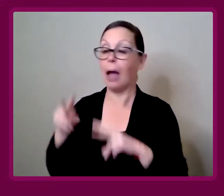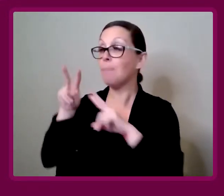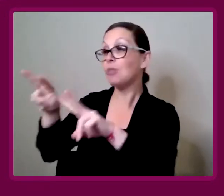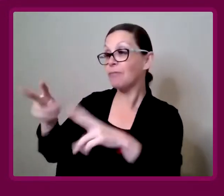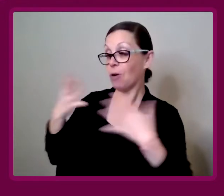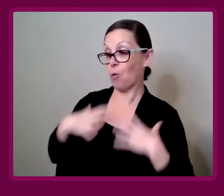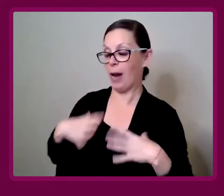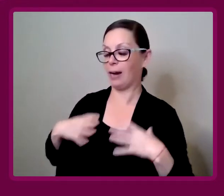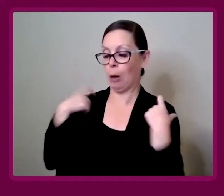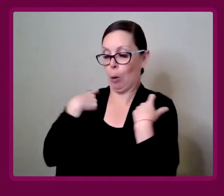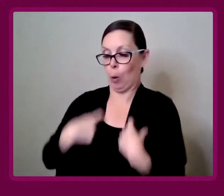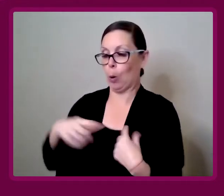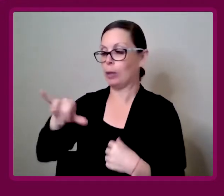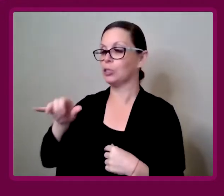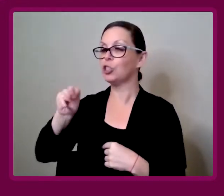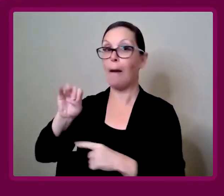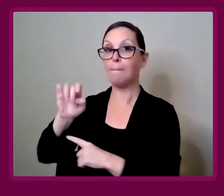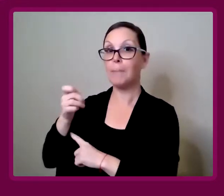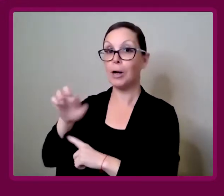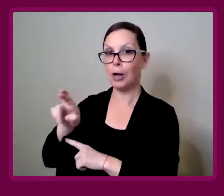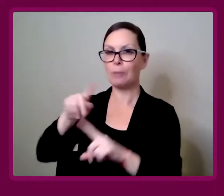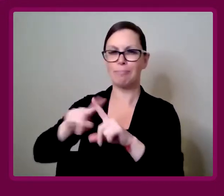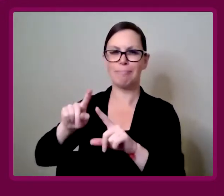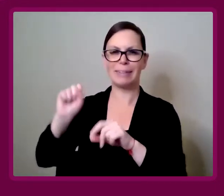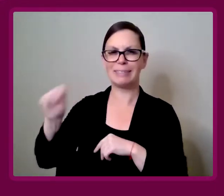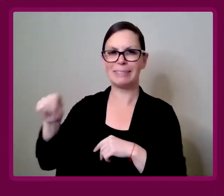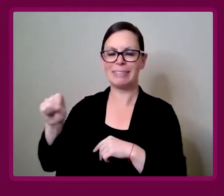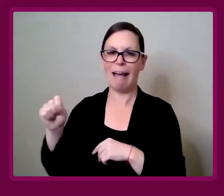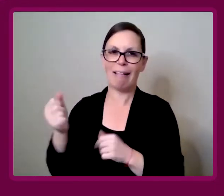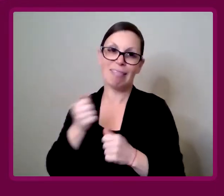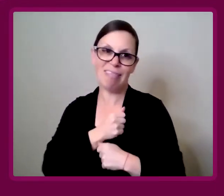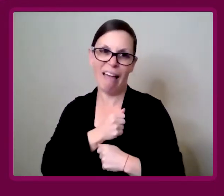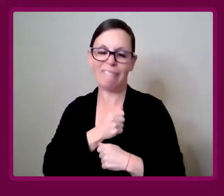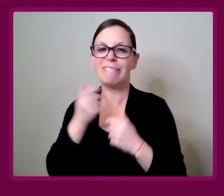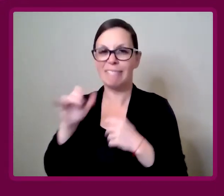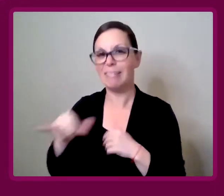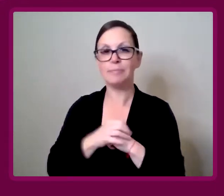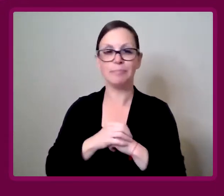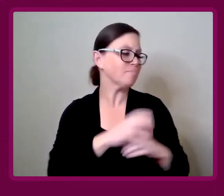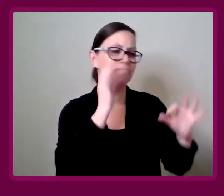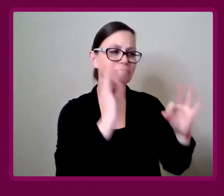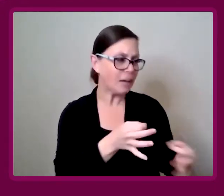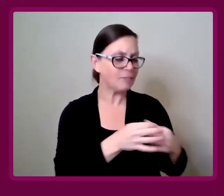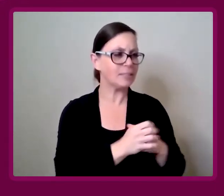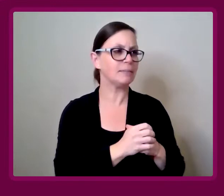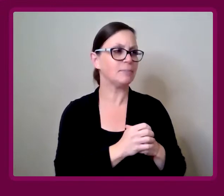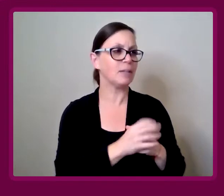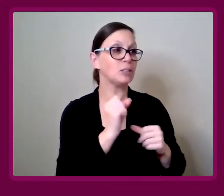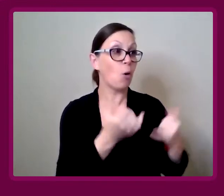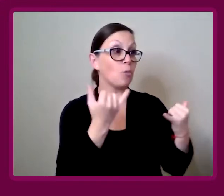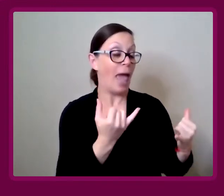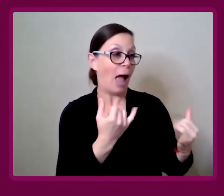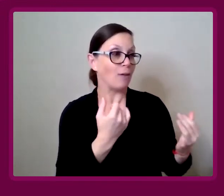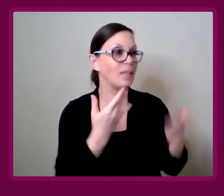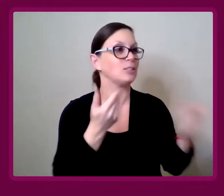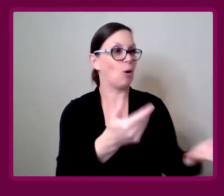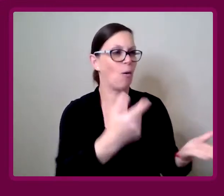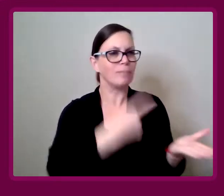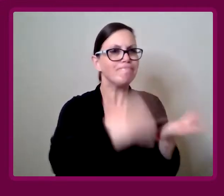Right now I'm all about, I'm looking forward to my jumper. But yeah, I love the sunshine too. Ashley Inkumsah: Absolutely.